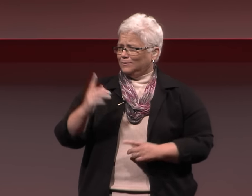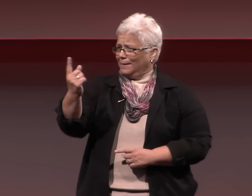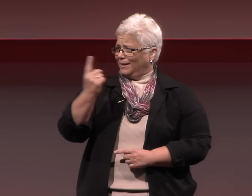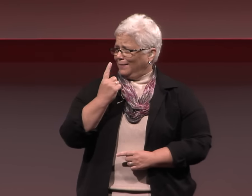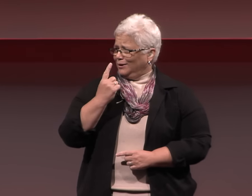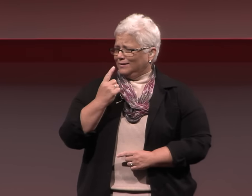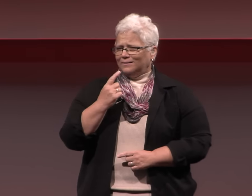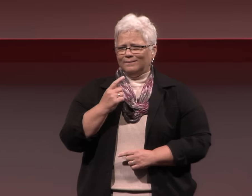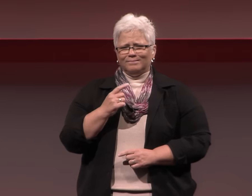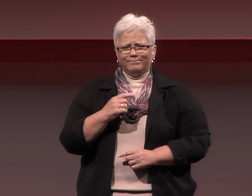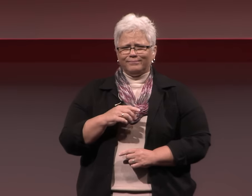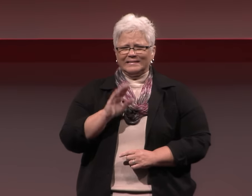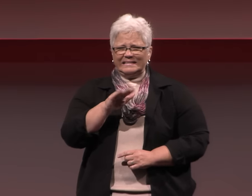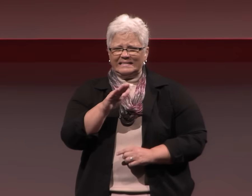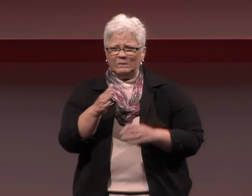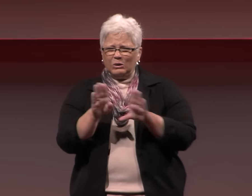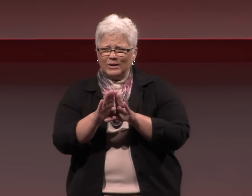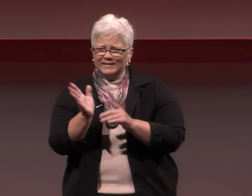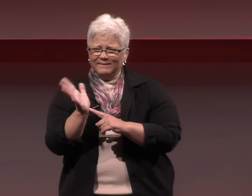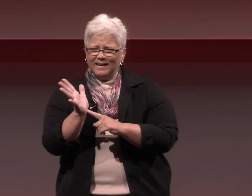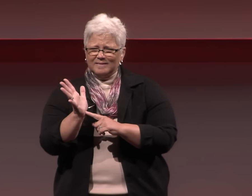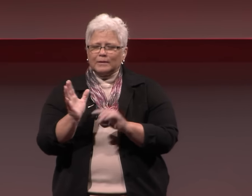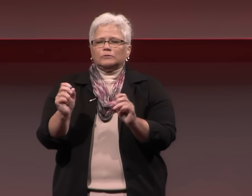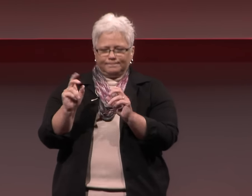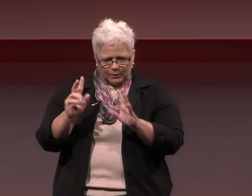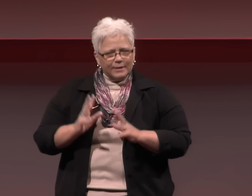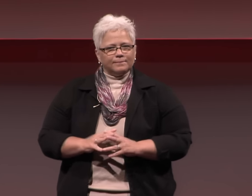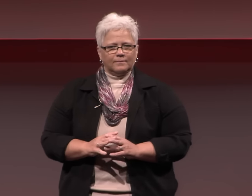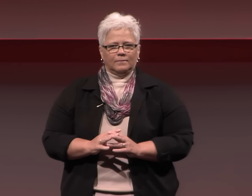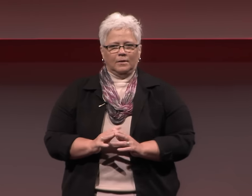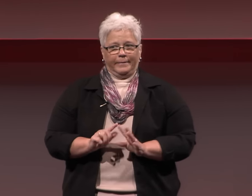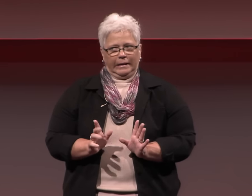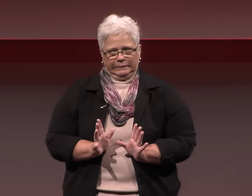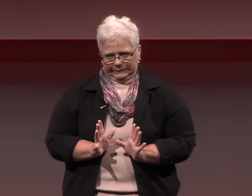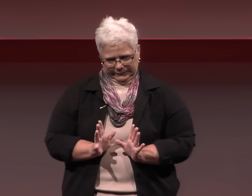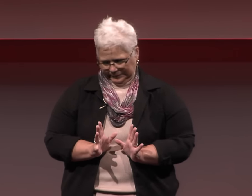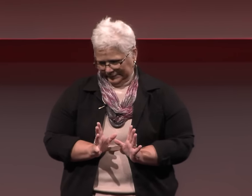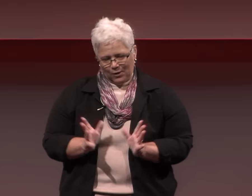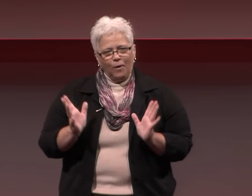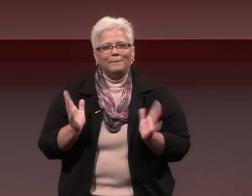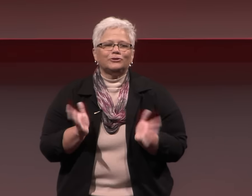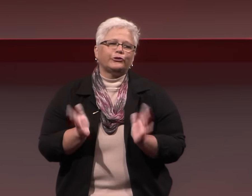and the manager will come up to the table and indicate, "We're closing in about five minutes." "Okay."